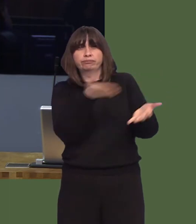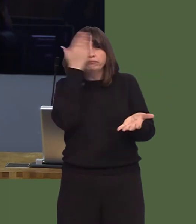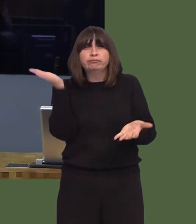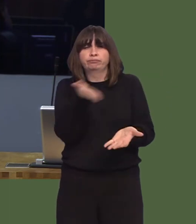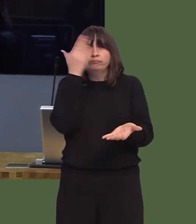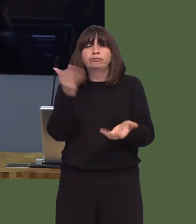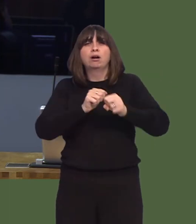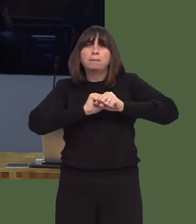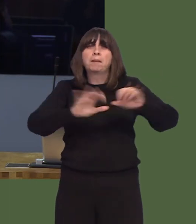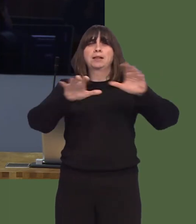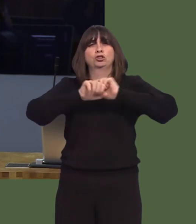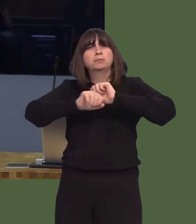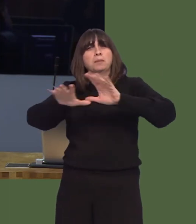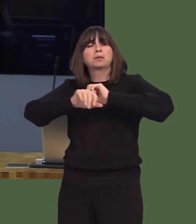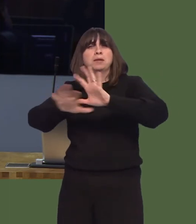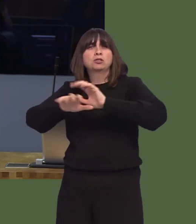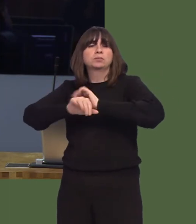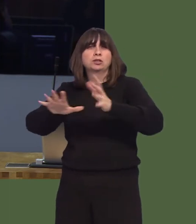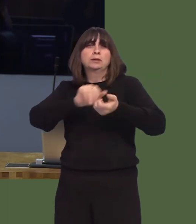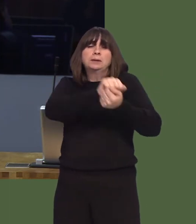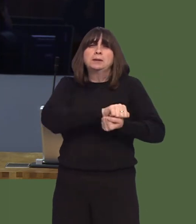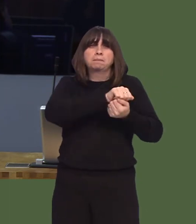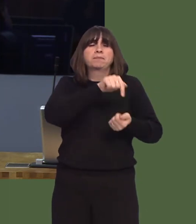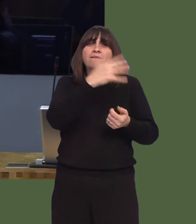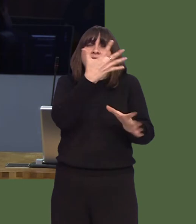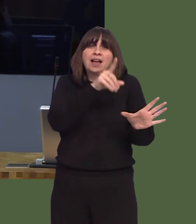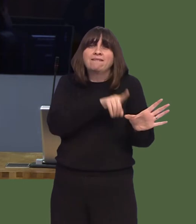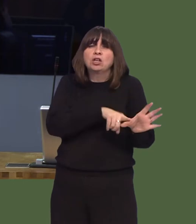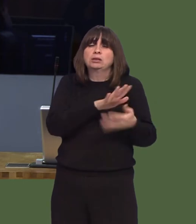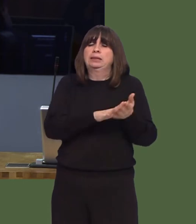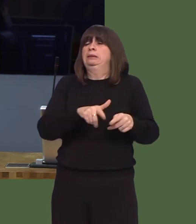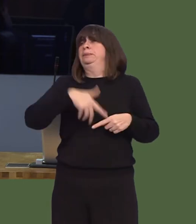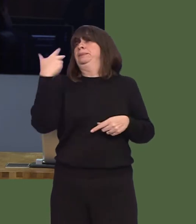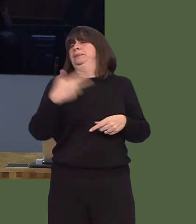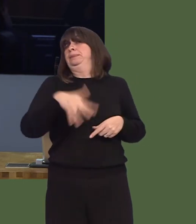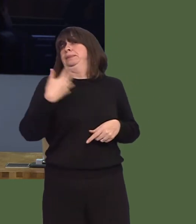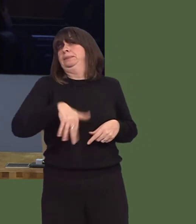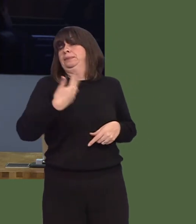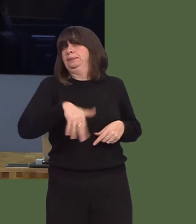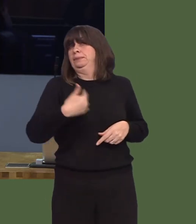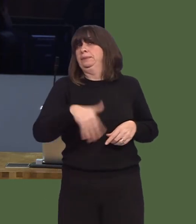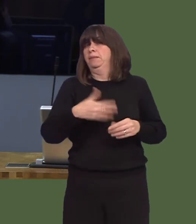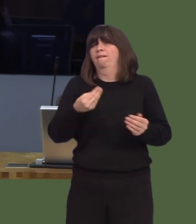have to publish and preserve for five years, imposing mammoth costs on financial services